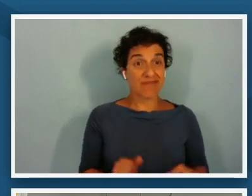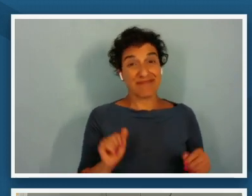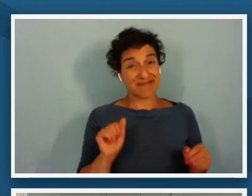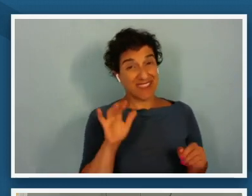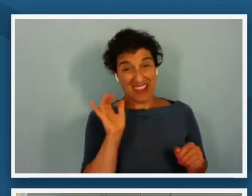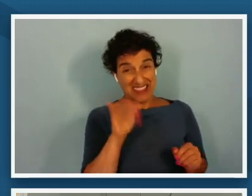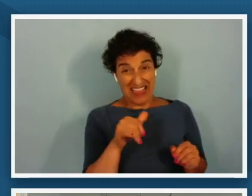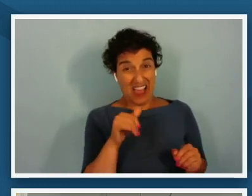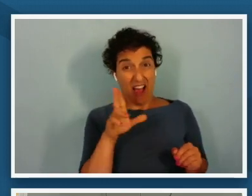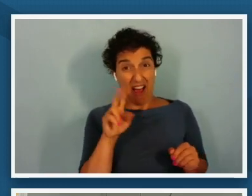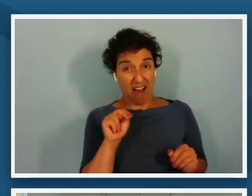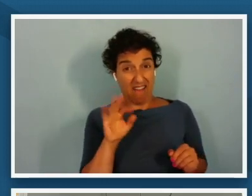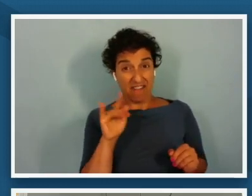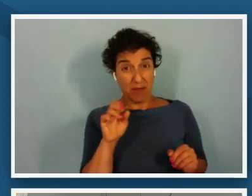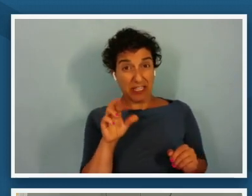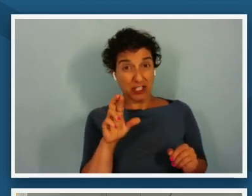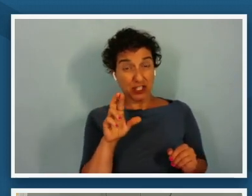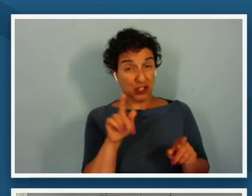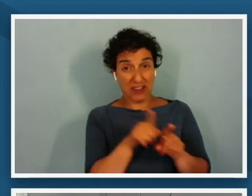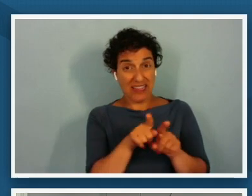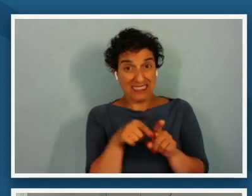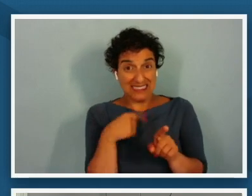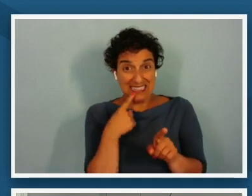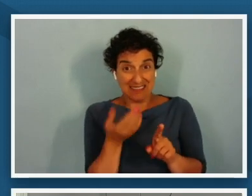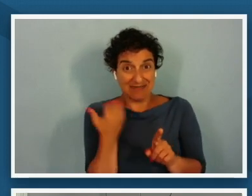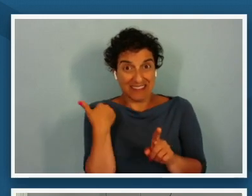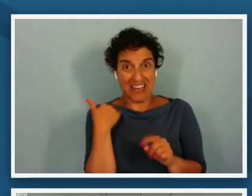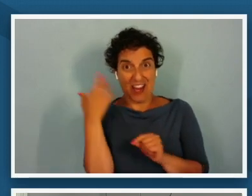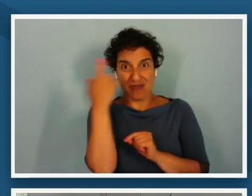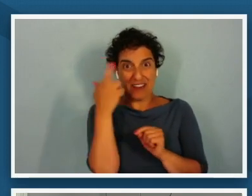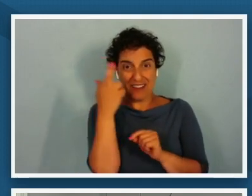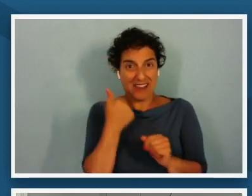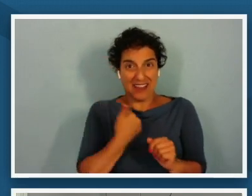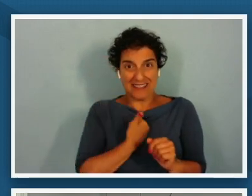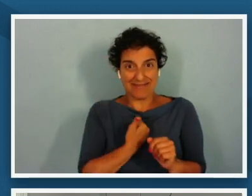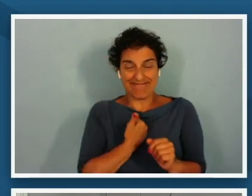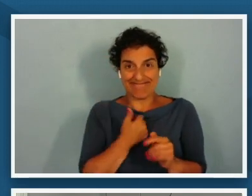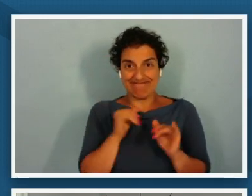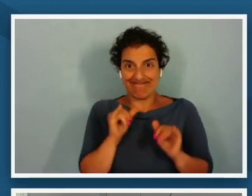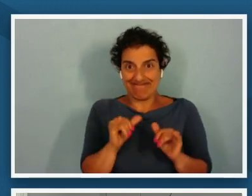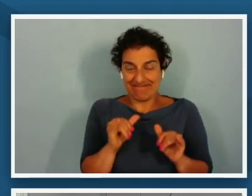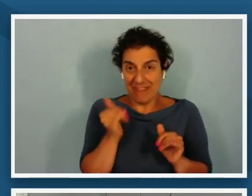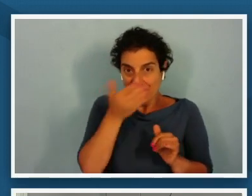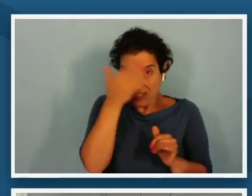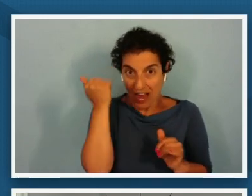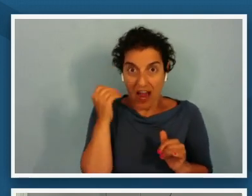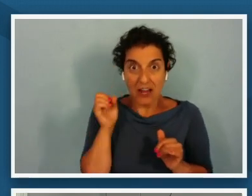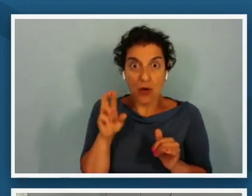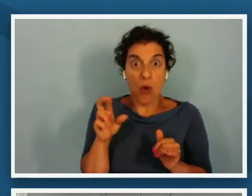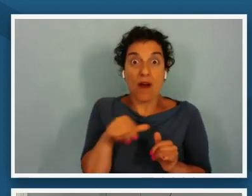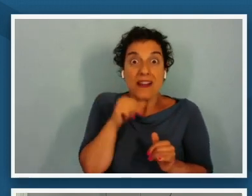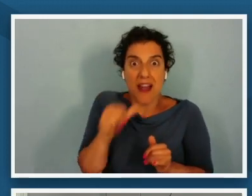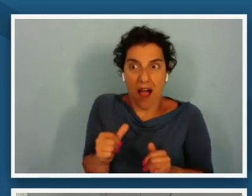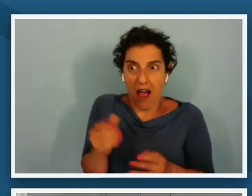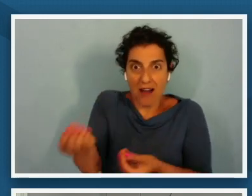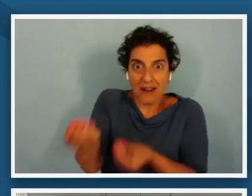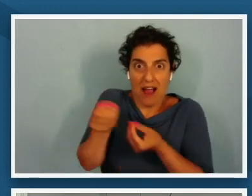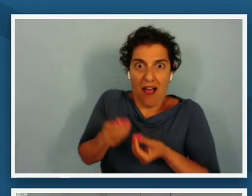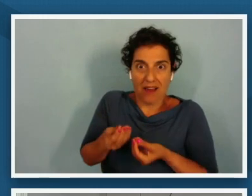i realized that i have so either forgotten or not gotten